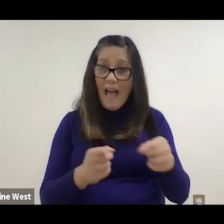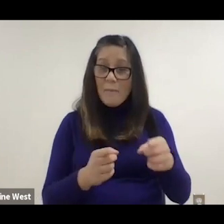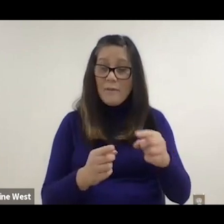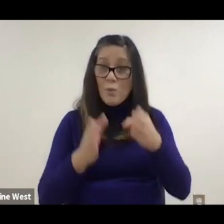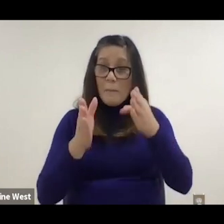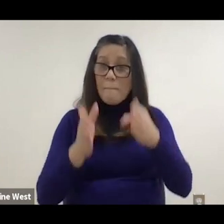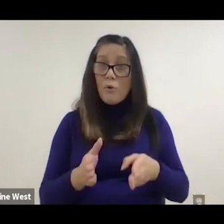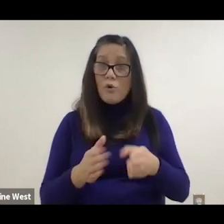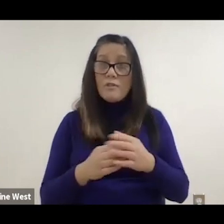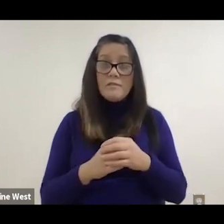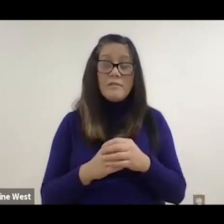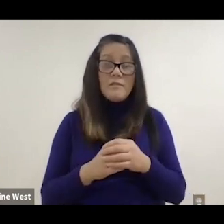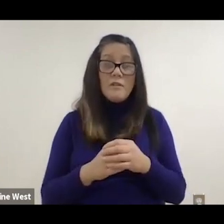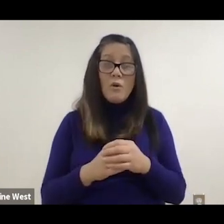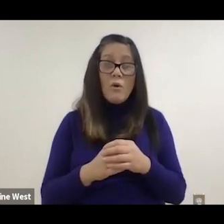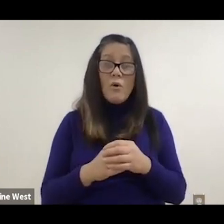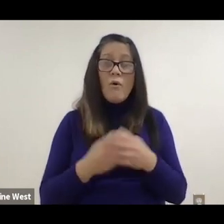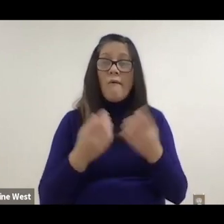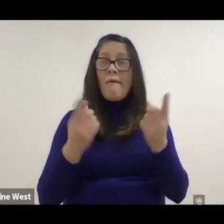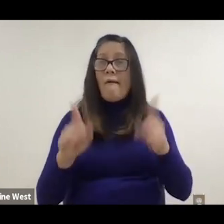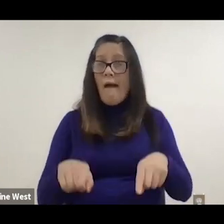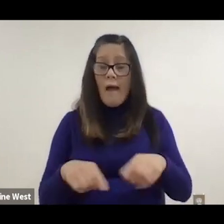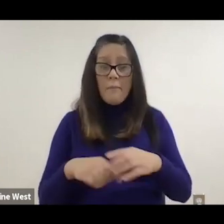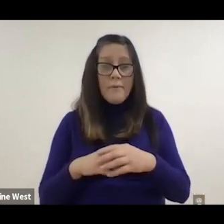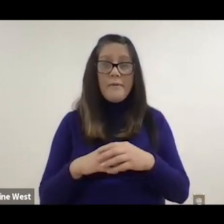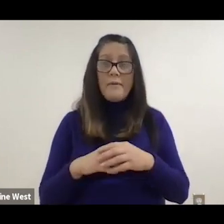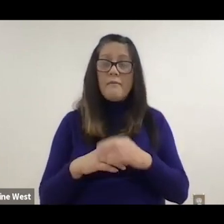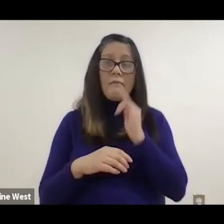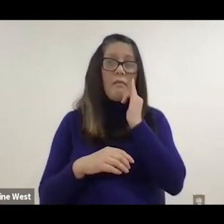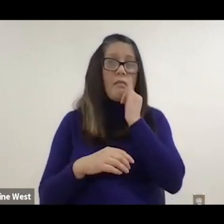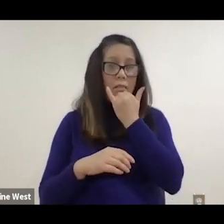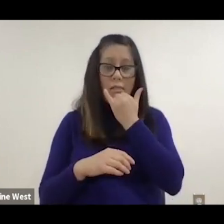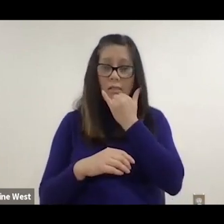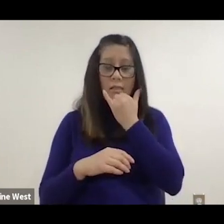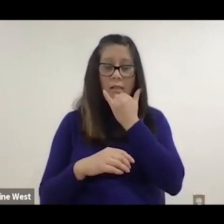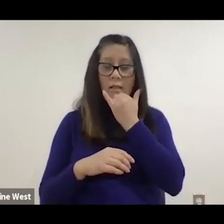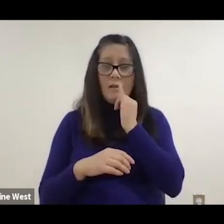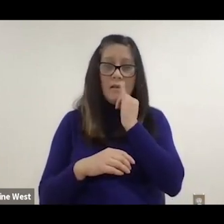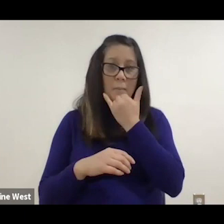person or they misjudge a curb cut for example or or you can do it,